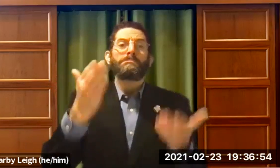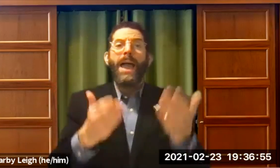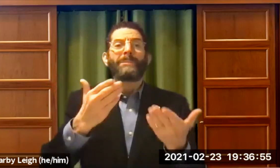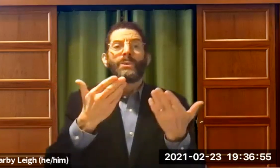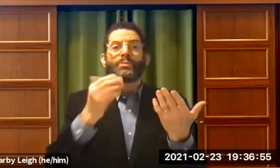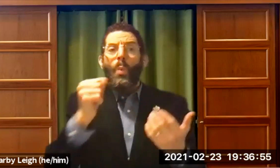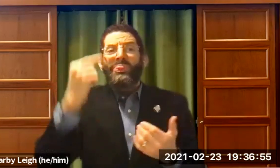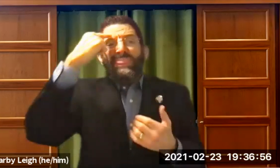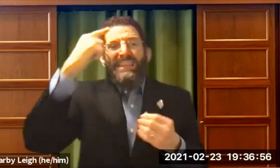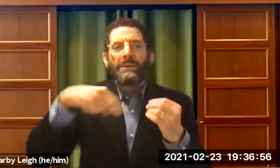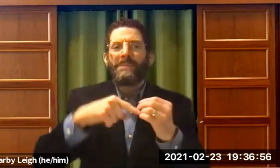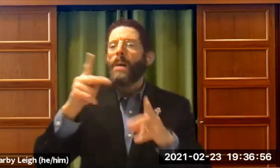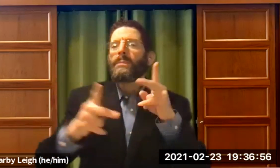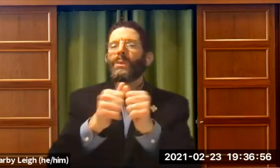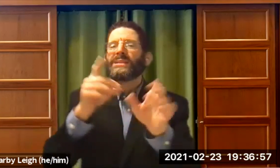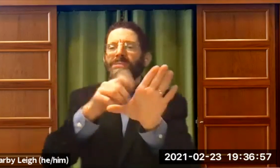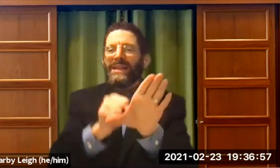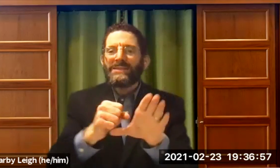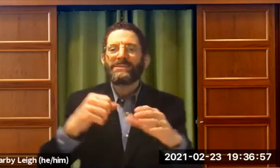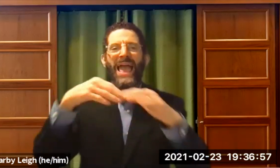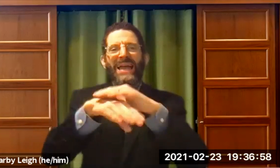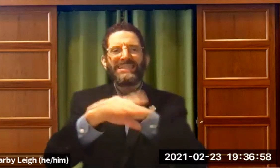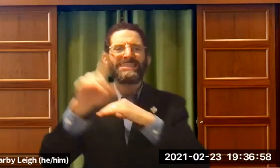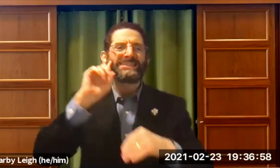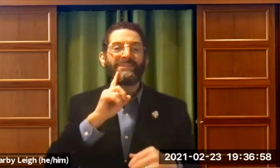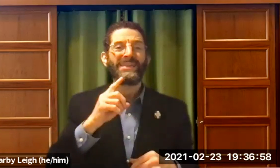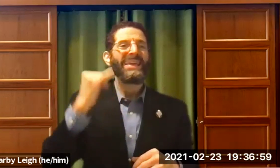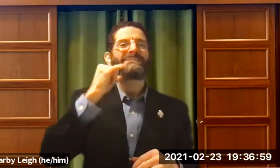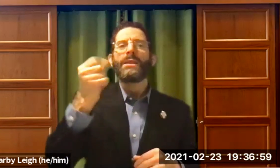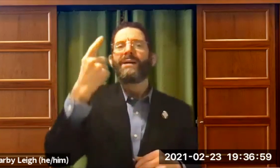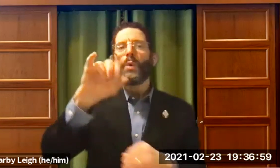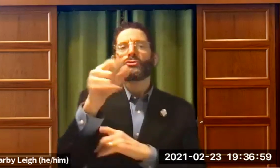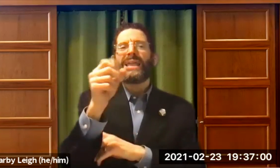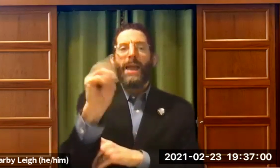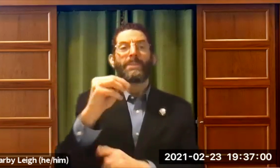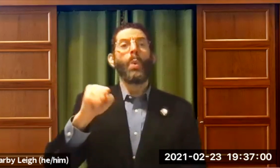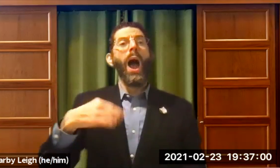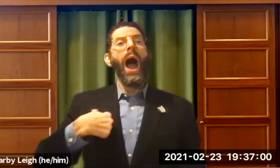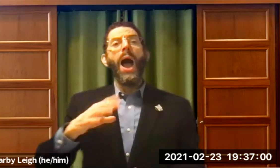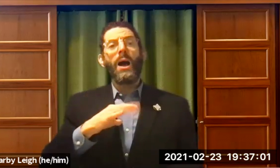many communities, maybe people don't think about People with Disabilities and access.